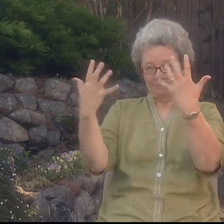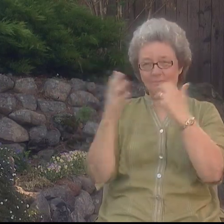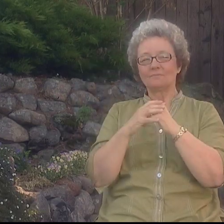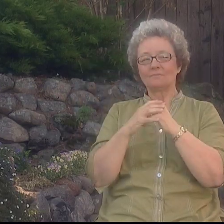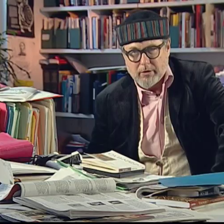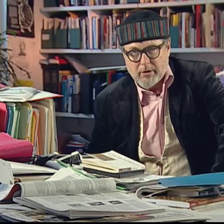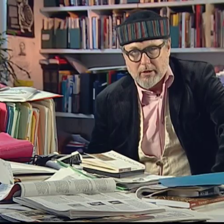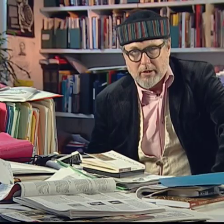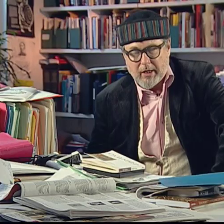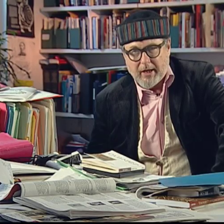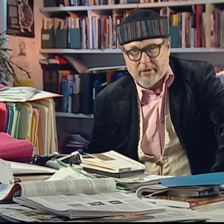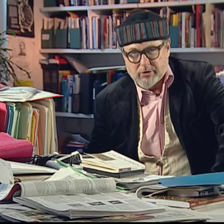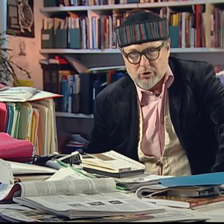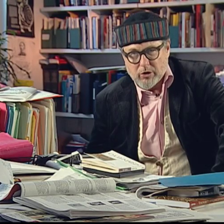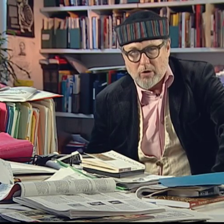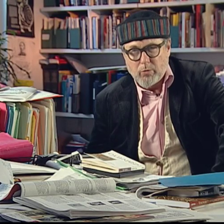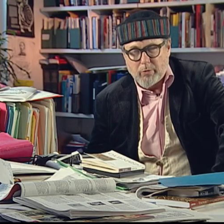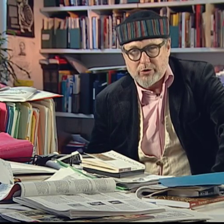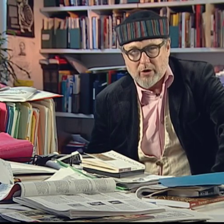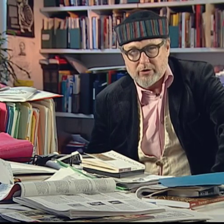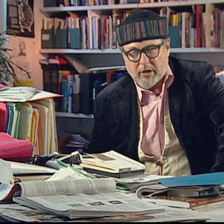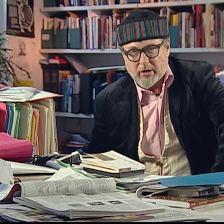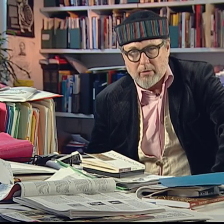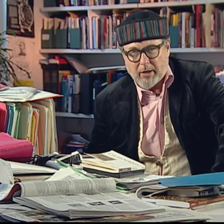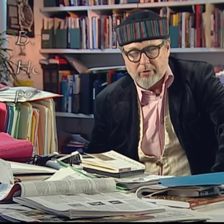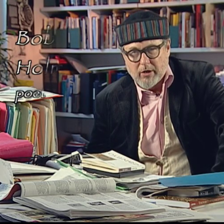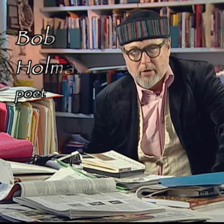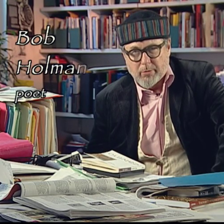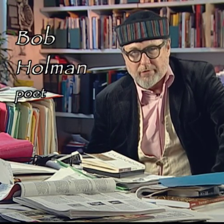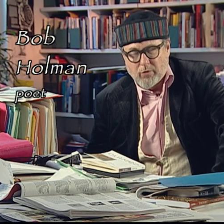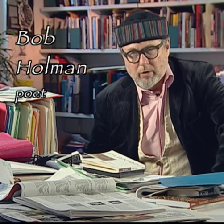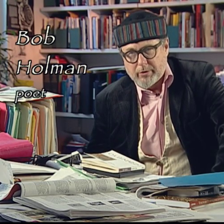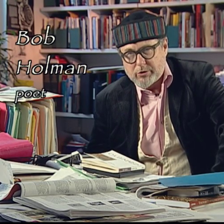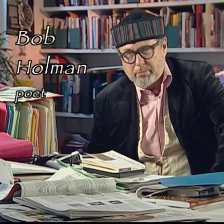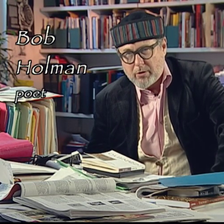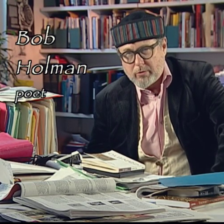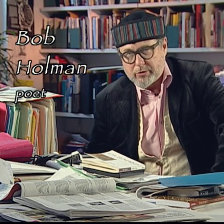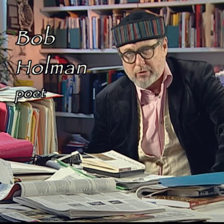And so, when we start talking about performance poetry,